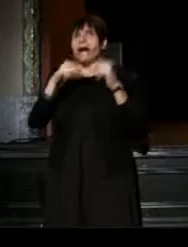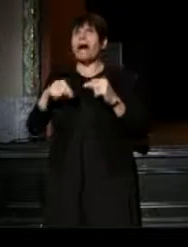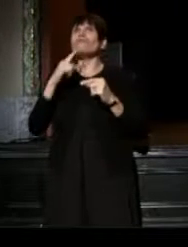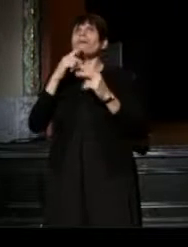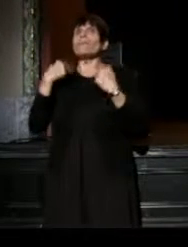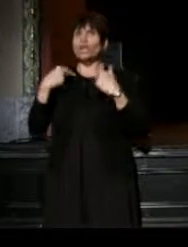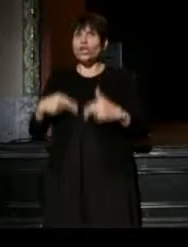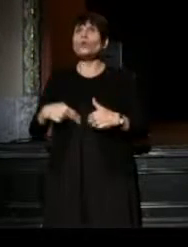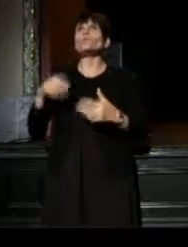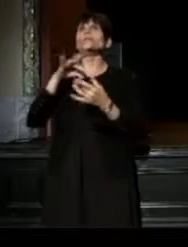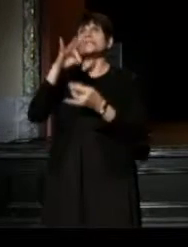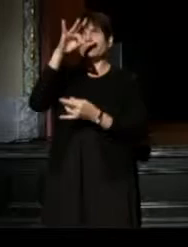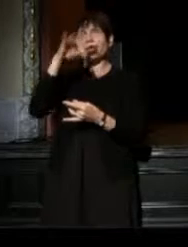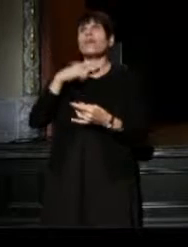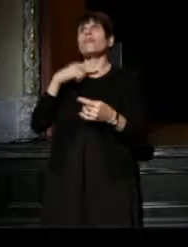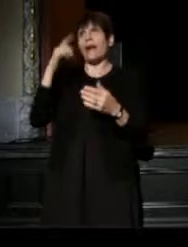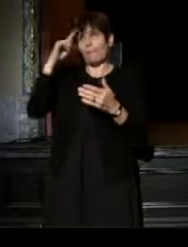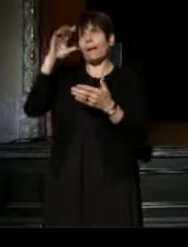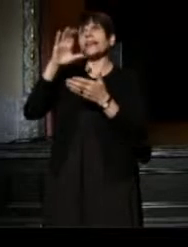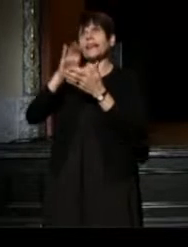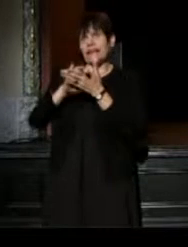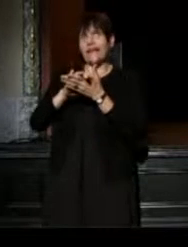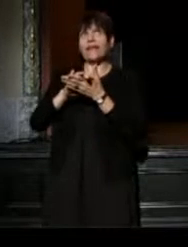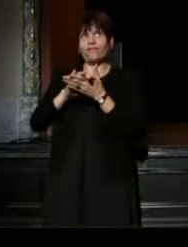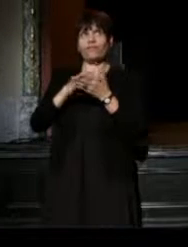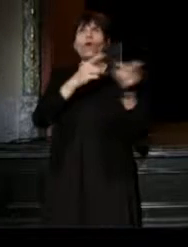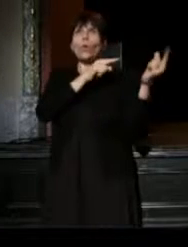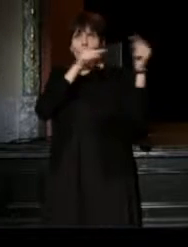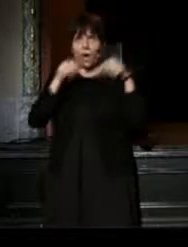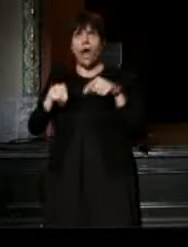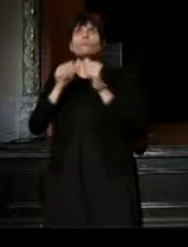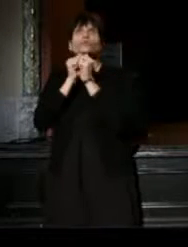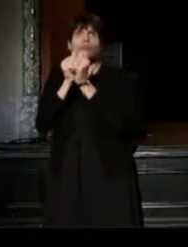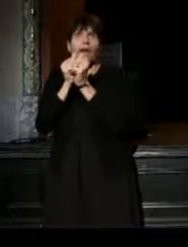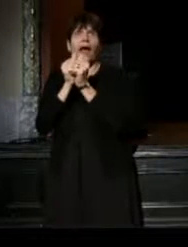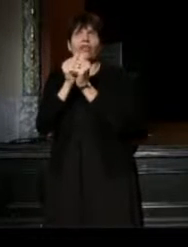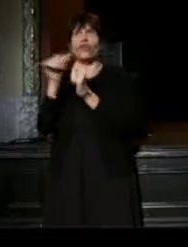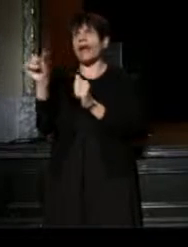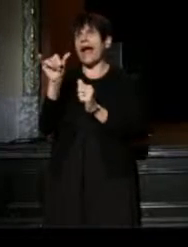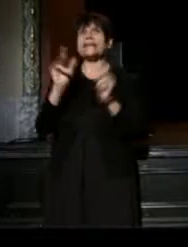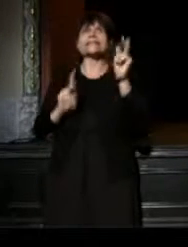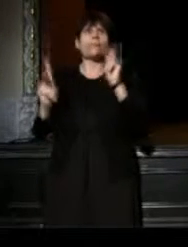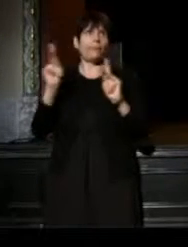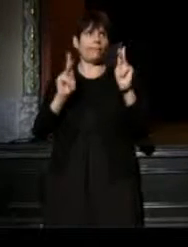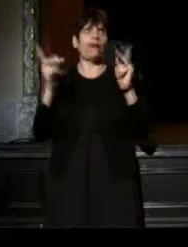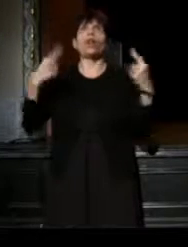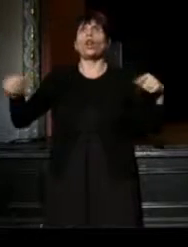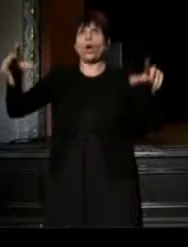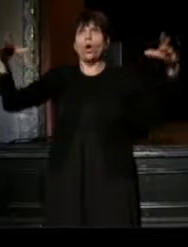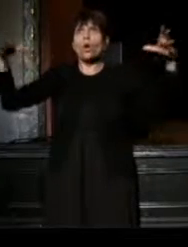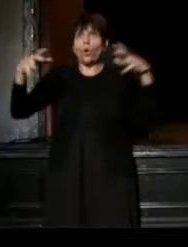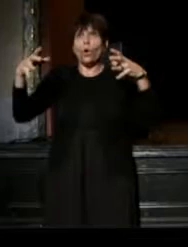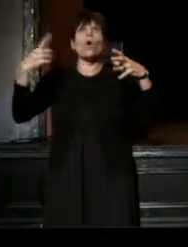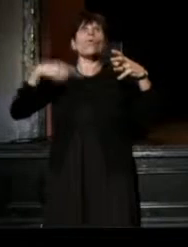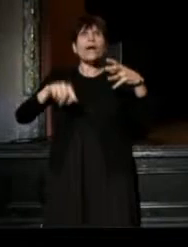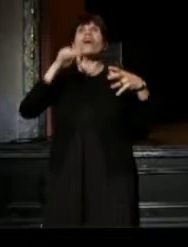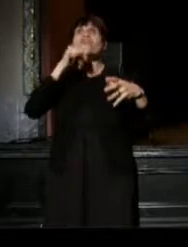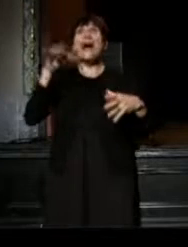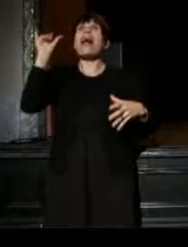and believe that we will come together as a people to say, we are not that country.